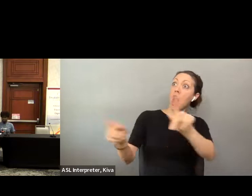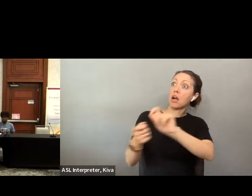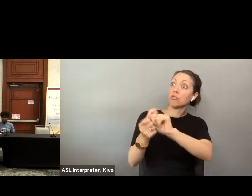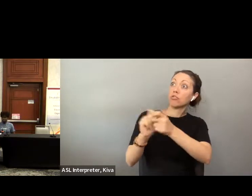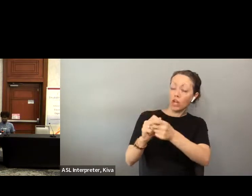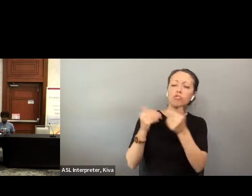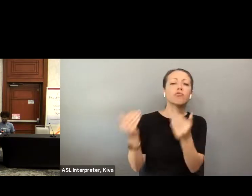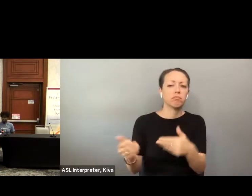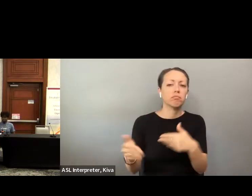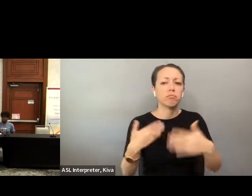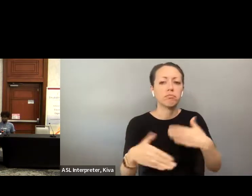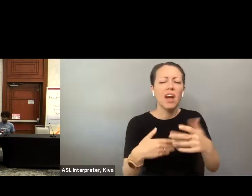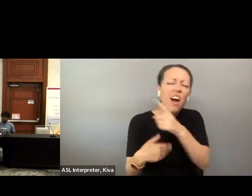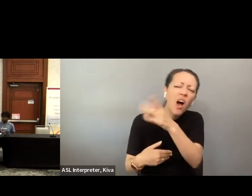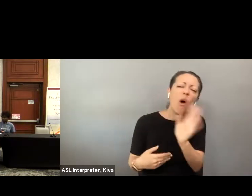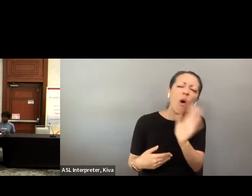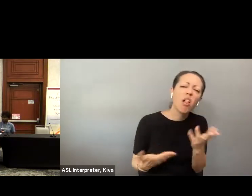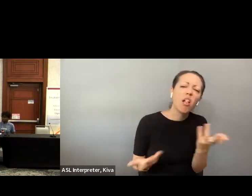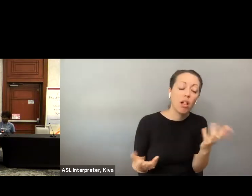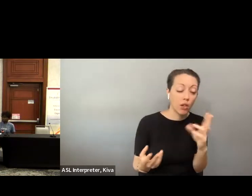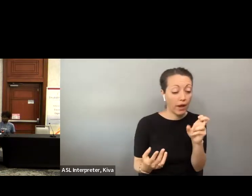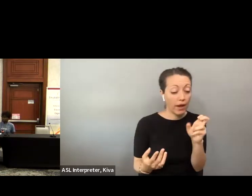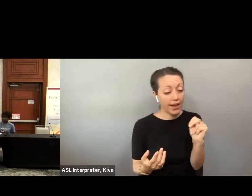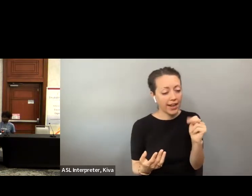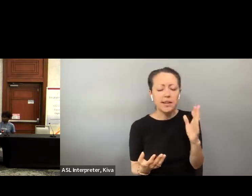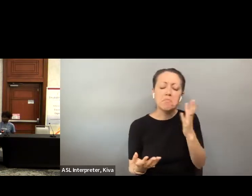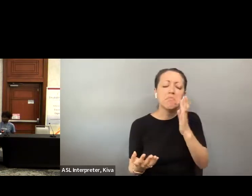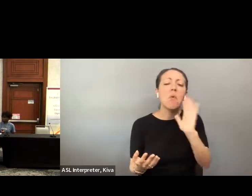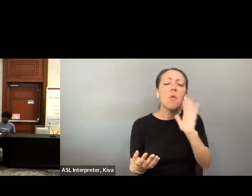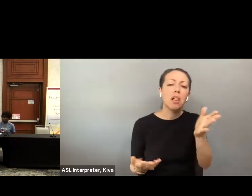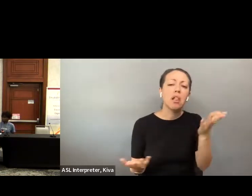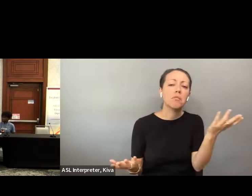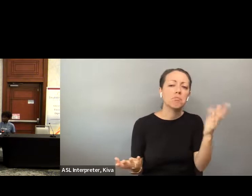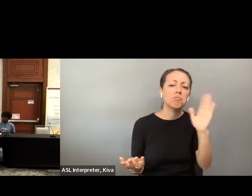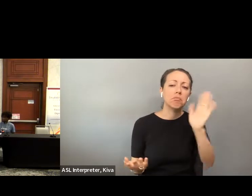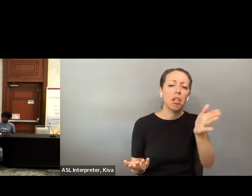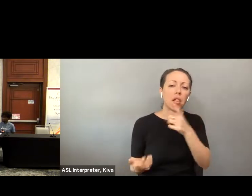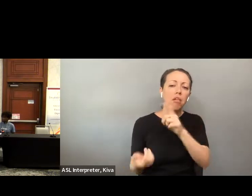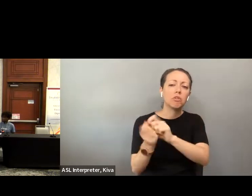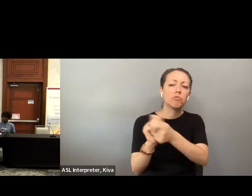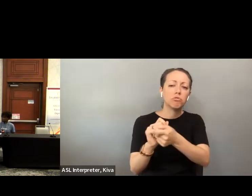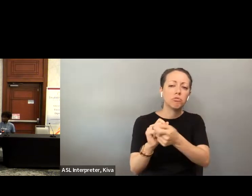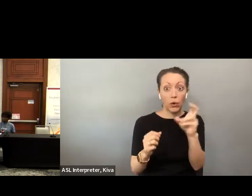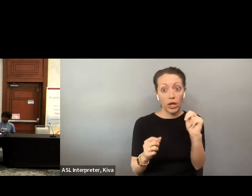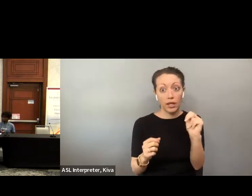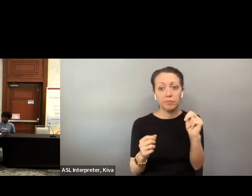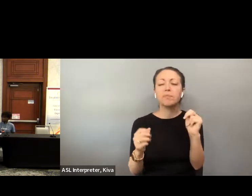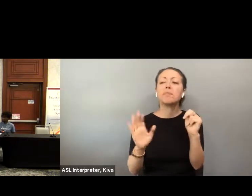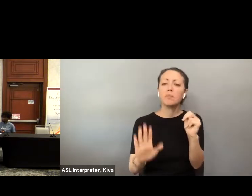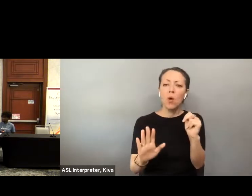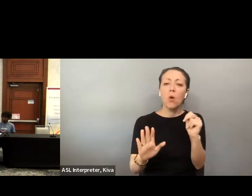And Alex is correct. We can't do a thing until the legislature decides. is correct that we can't do a thing until the legislator It's okay. Once they say it's okay, which I know they will. decides that it is okay. Once they say it is okay, which I